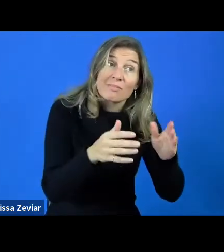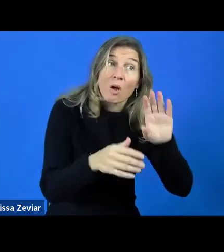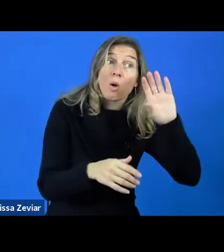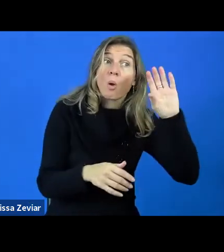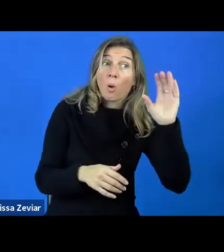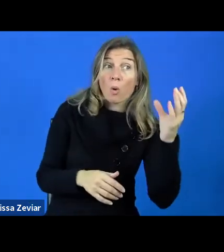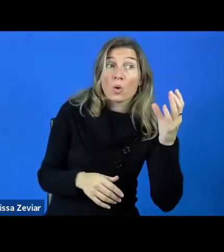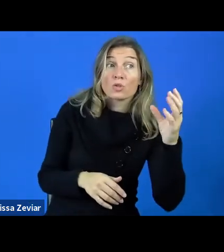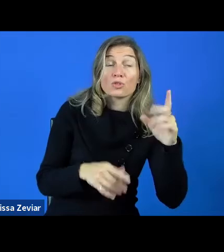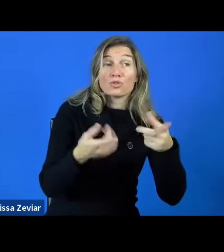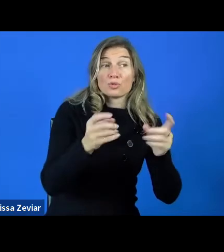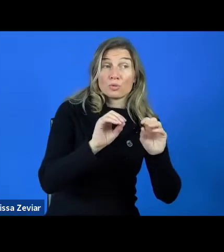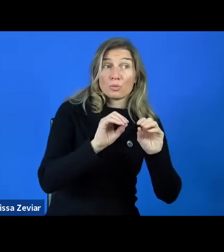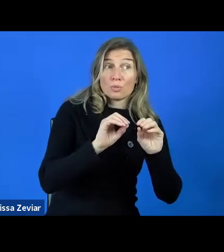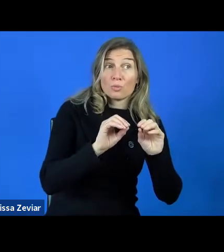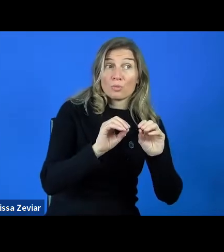It has three main strands: